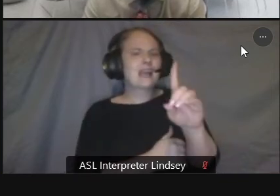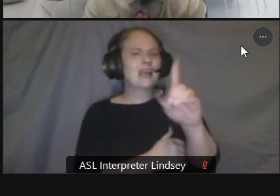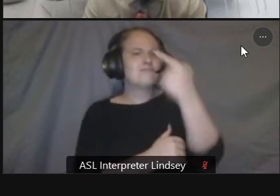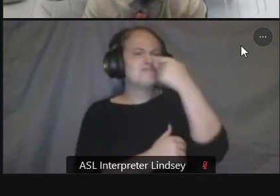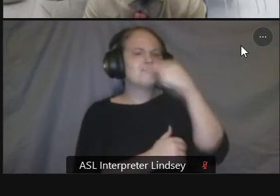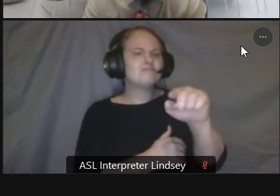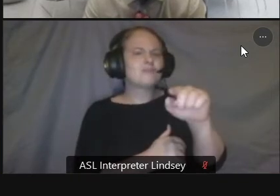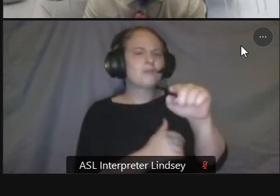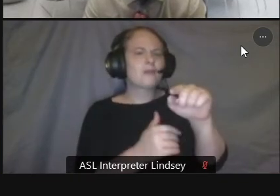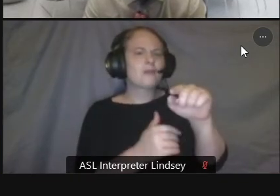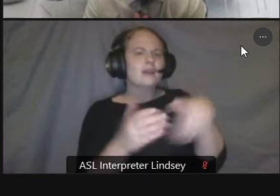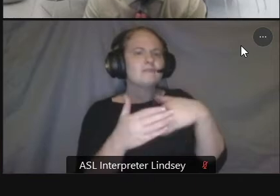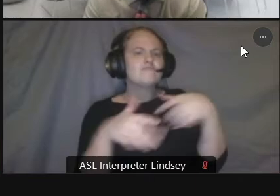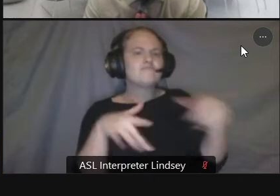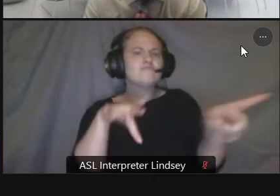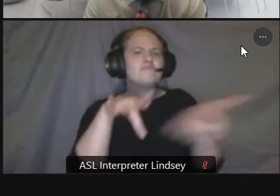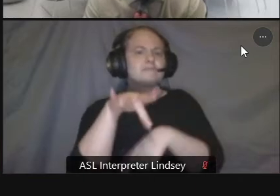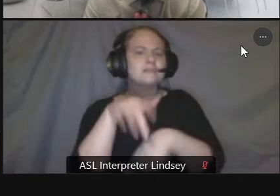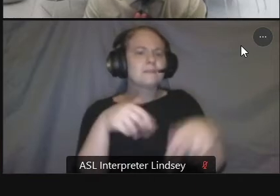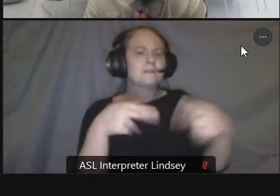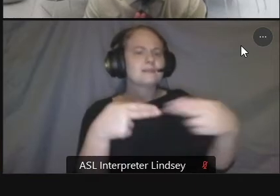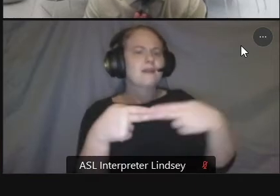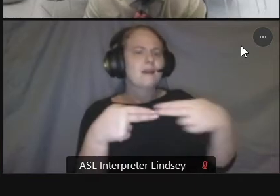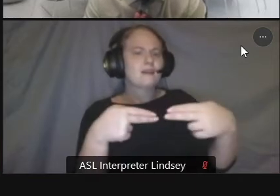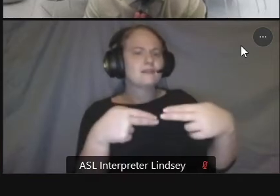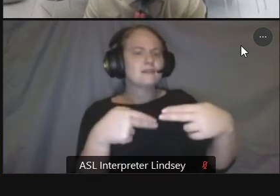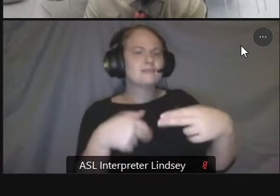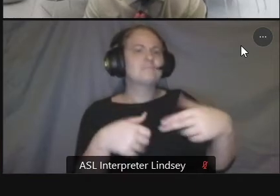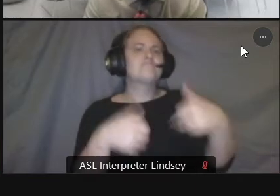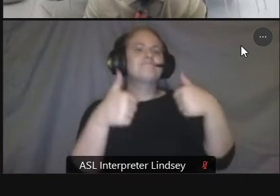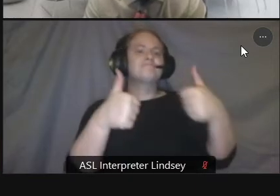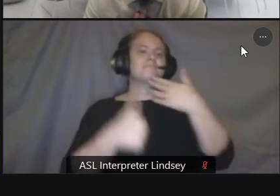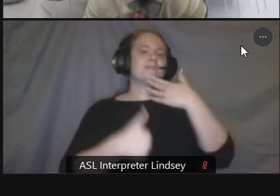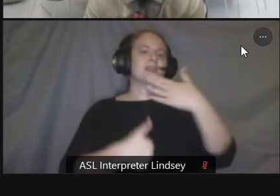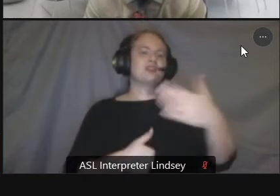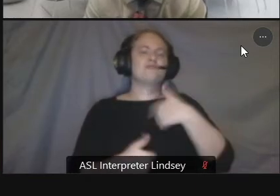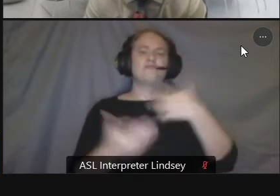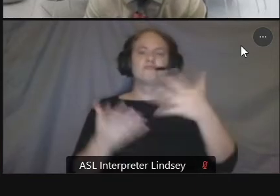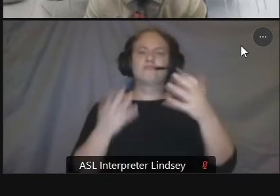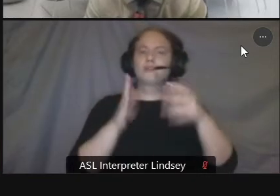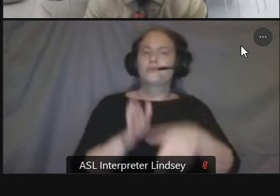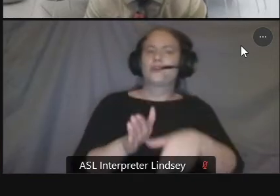we just like to give a little overview of um some of the segments we're looking at while